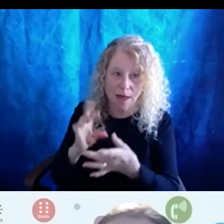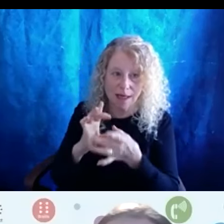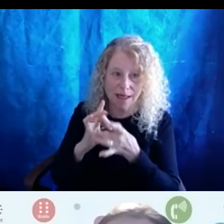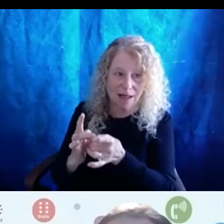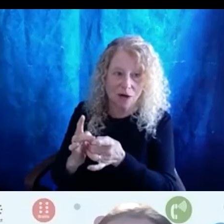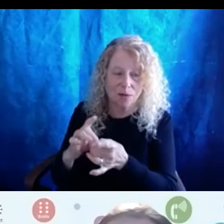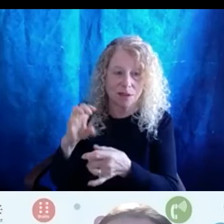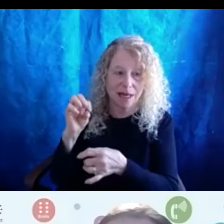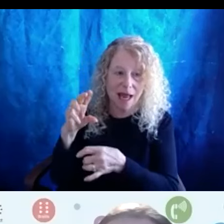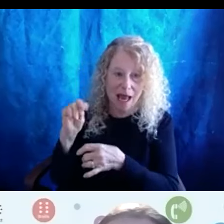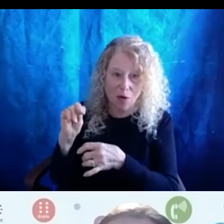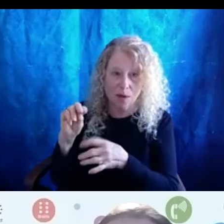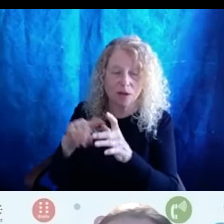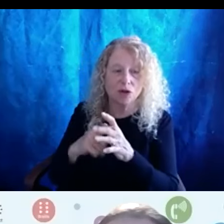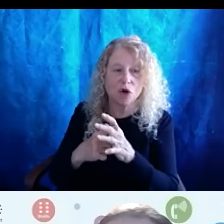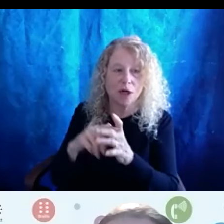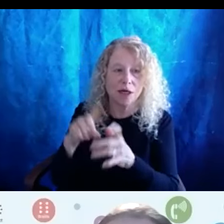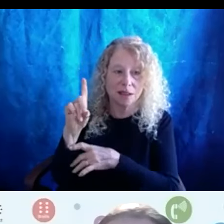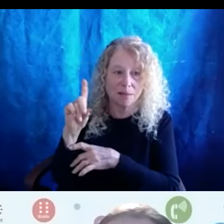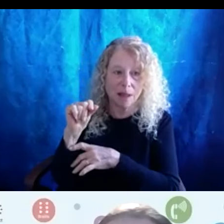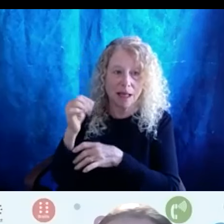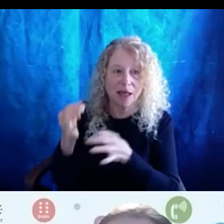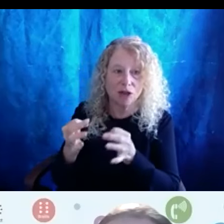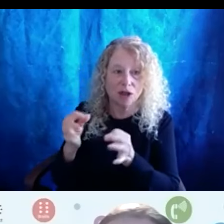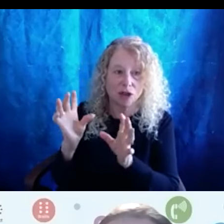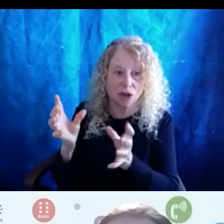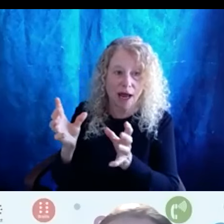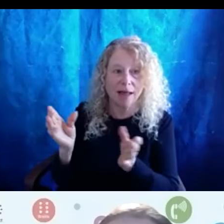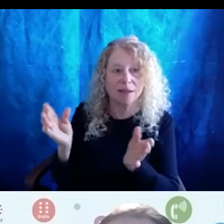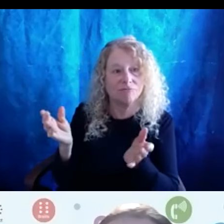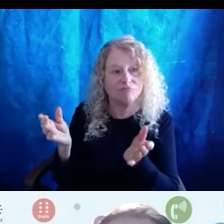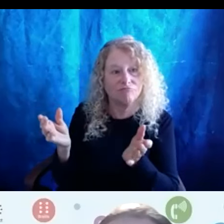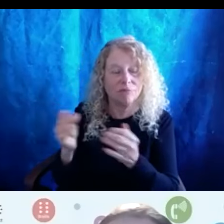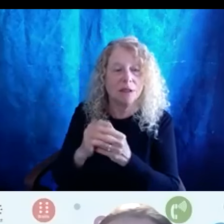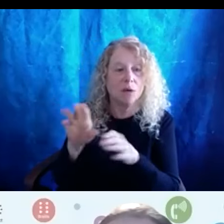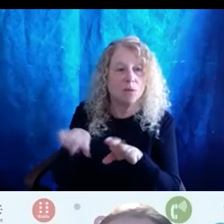Aaron had started a disability justice chat that was open to folks that